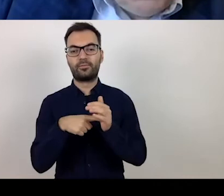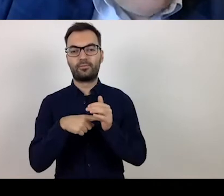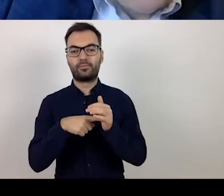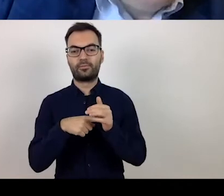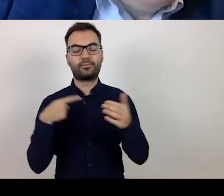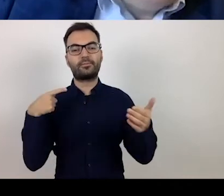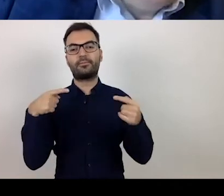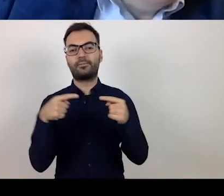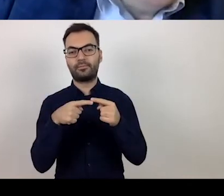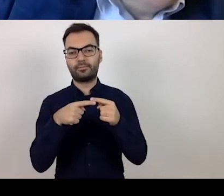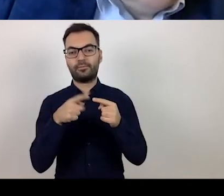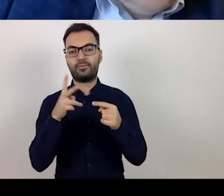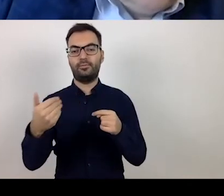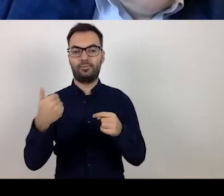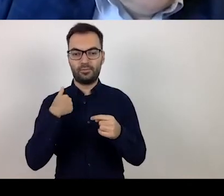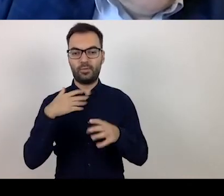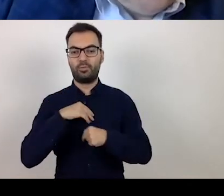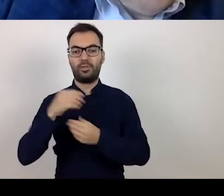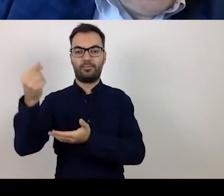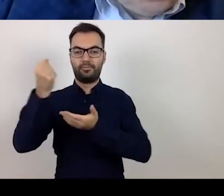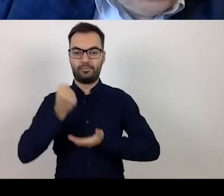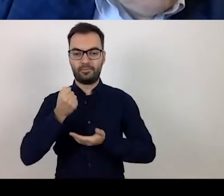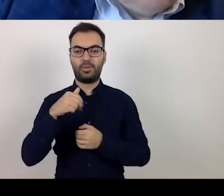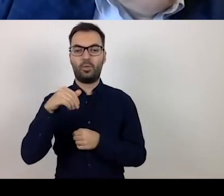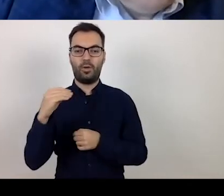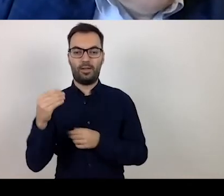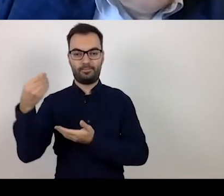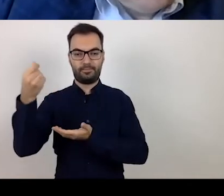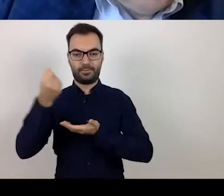who were the beneficiaries of EU funding for Warmia and Mazury